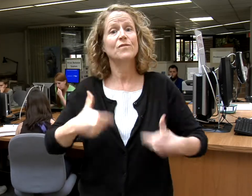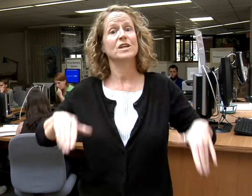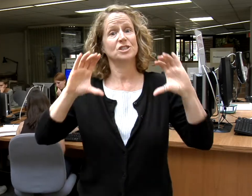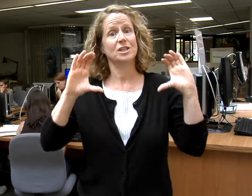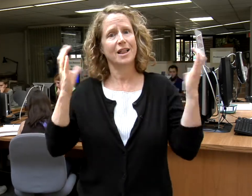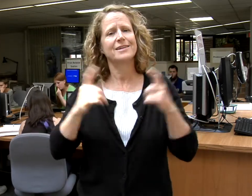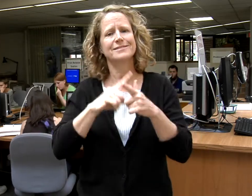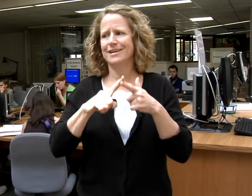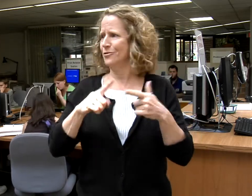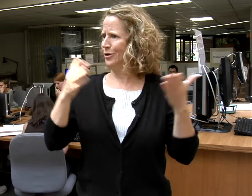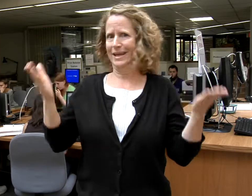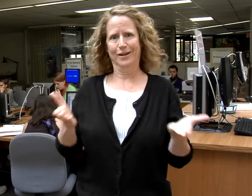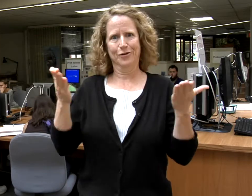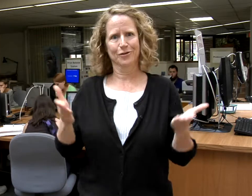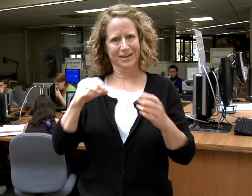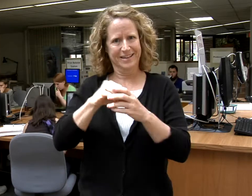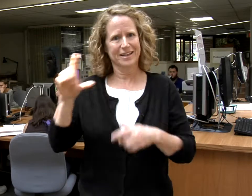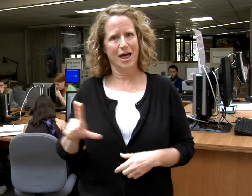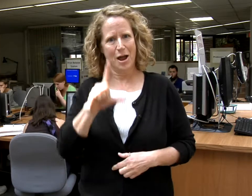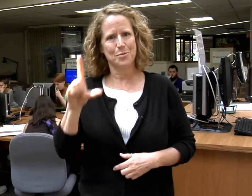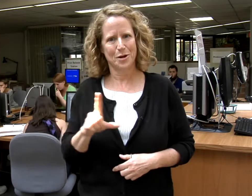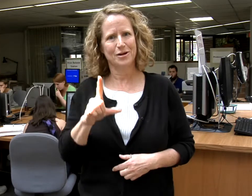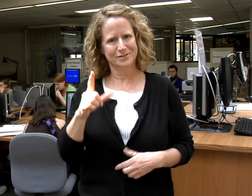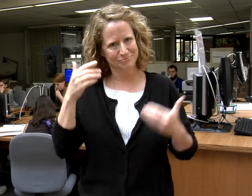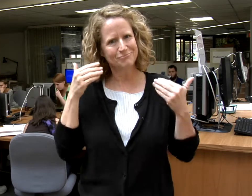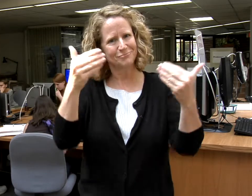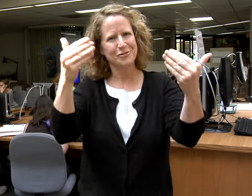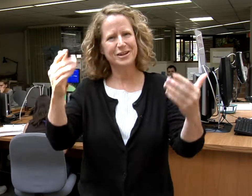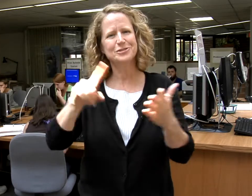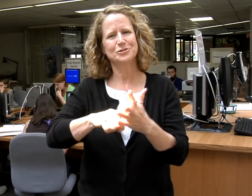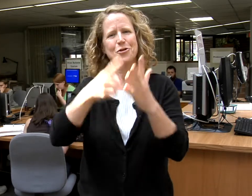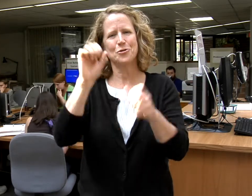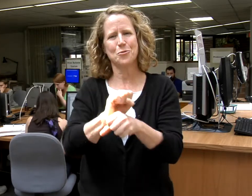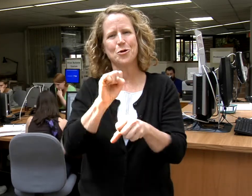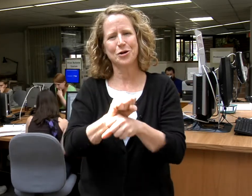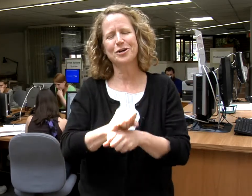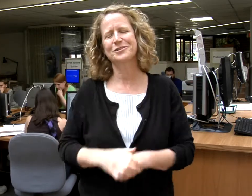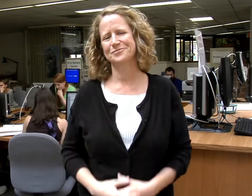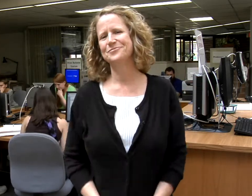When we finish class, we're already here in the Library so they can get right to work!